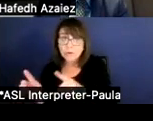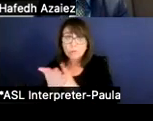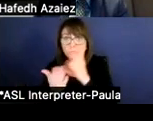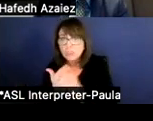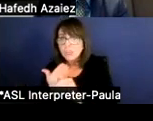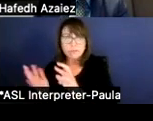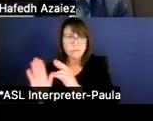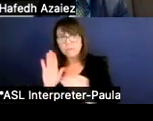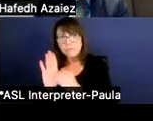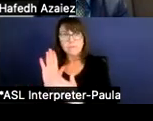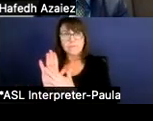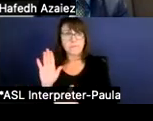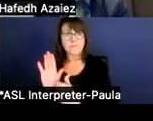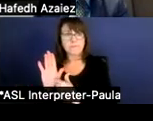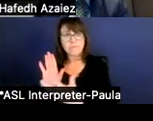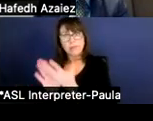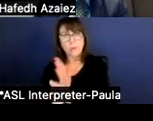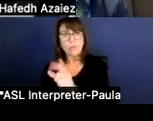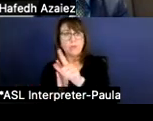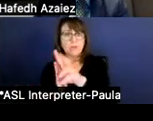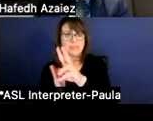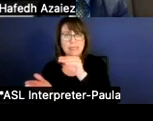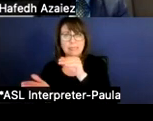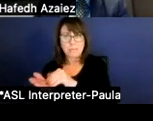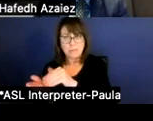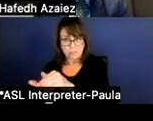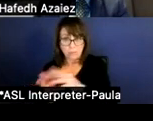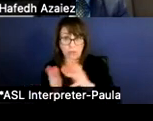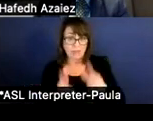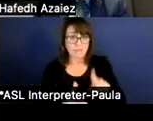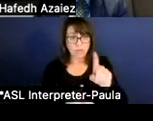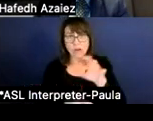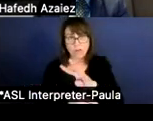that eats up to 26 million when available to spend of 144 million,